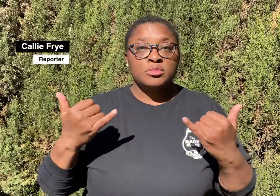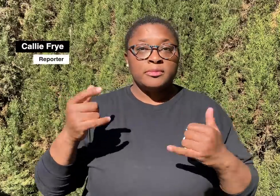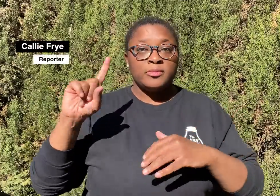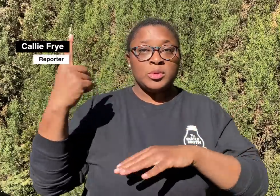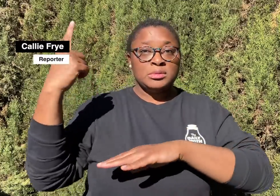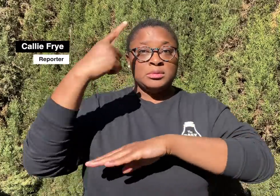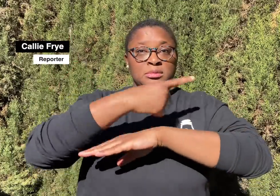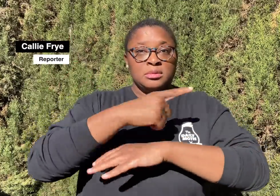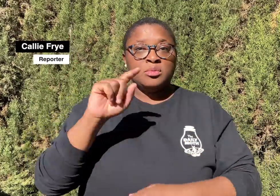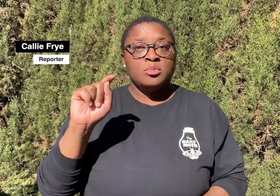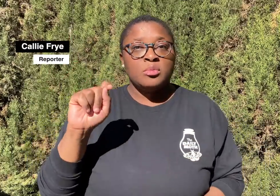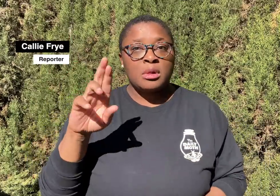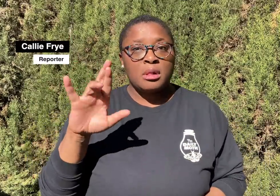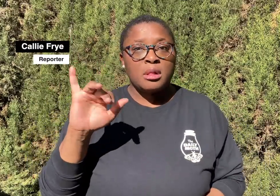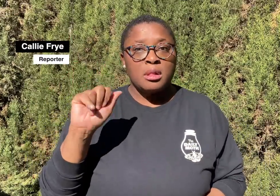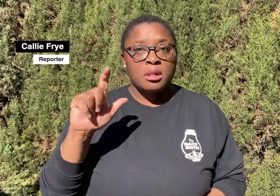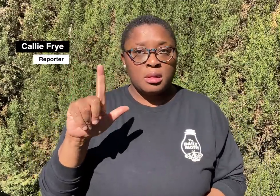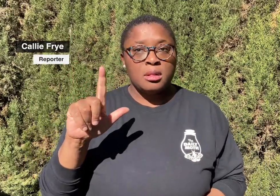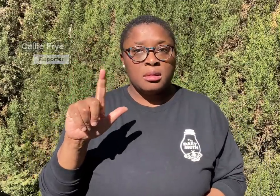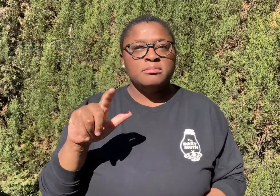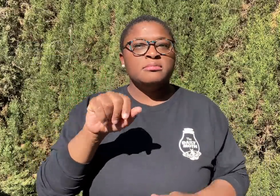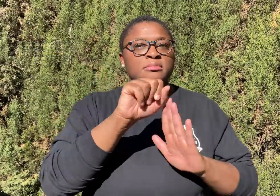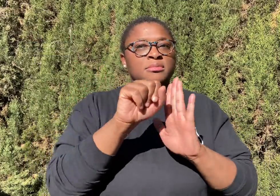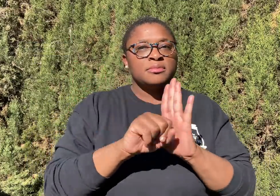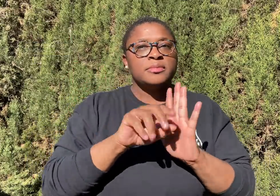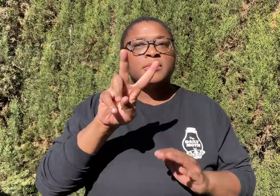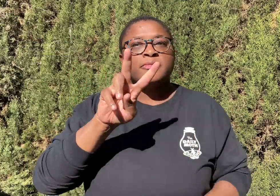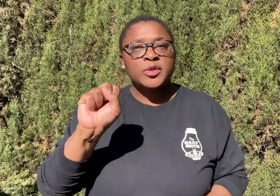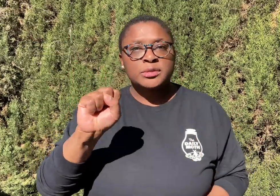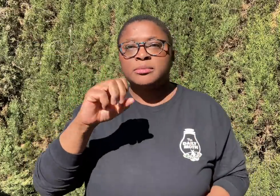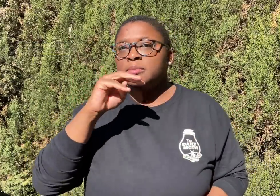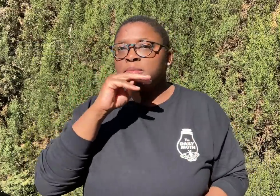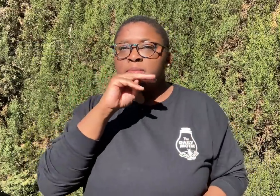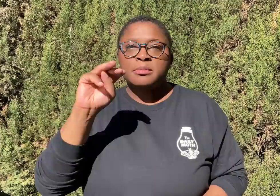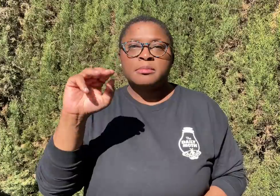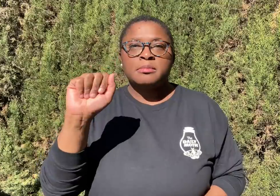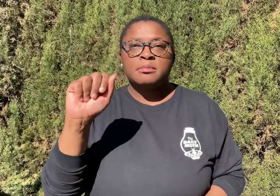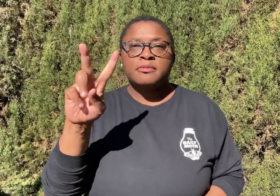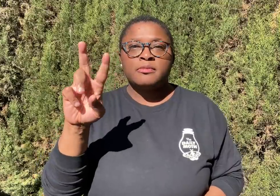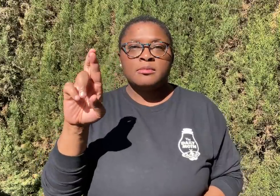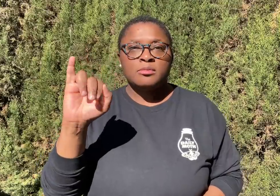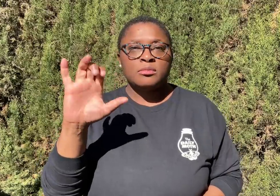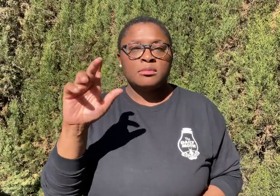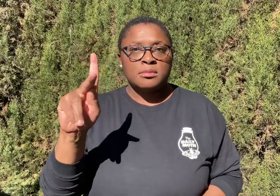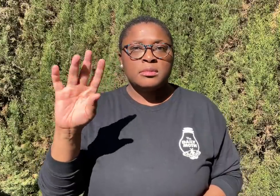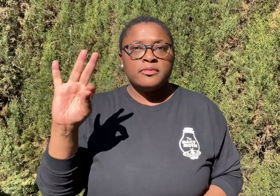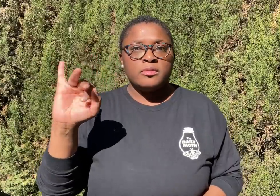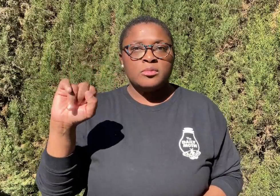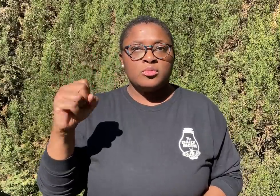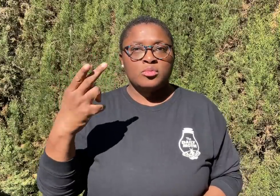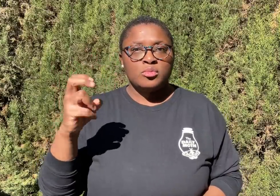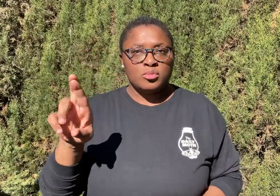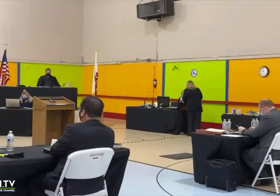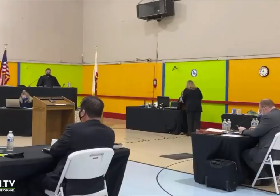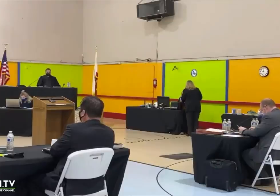Today was the first day of the trial: State of California vs Mavrick Fisher.